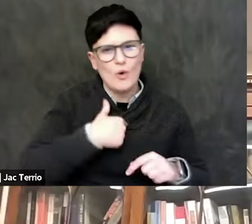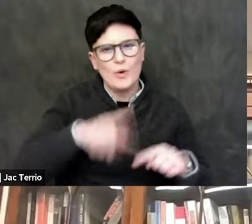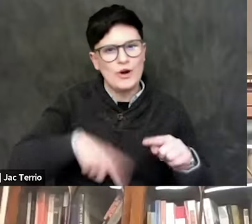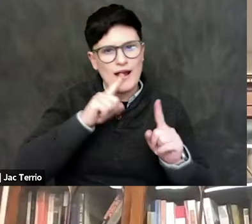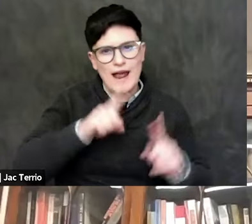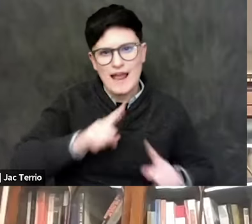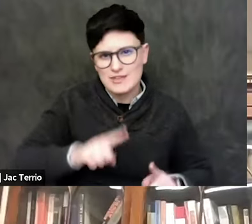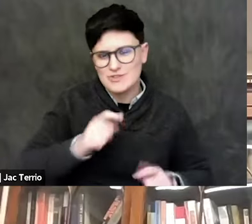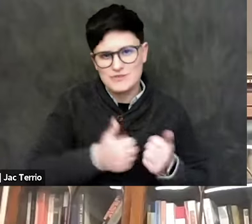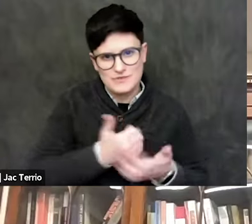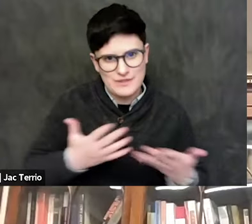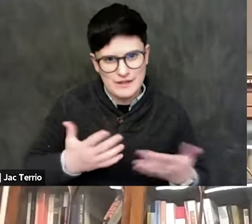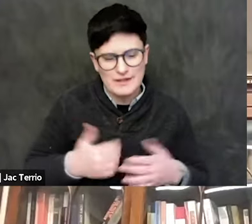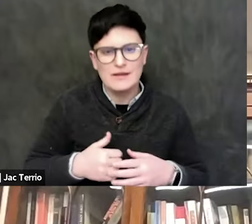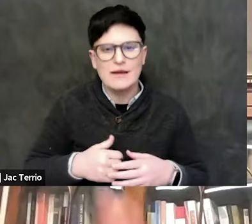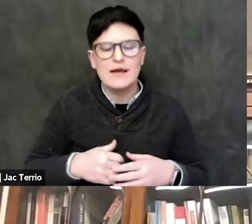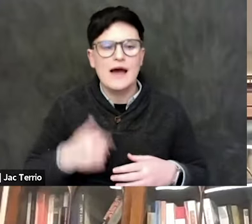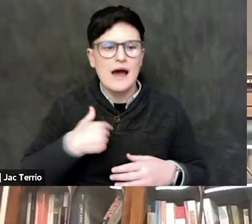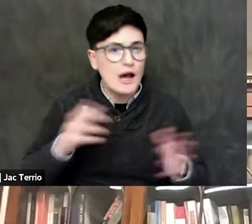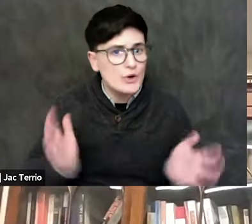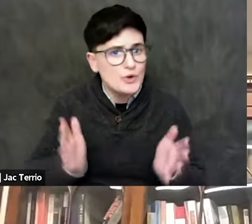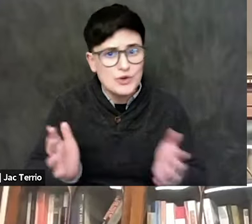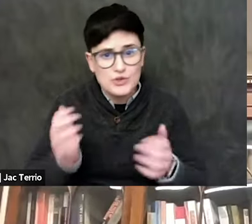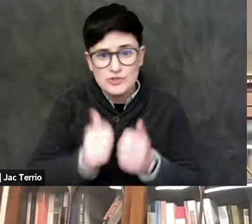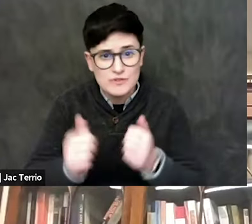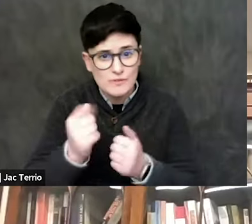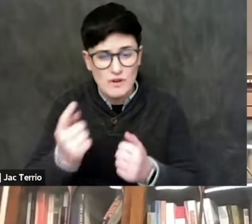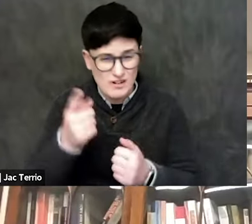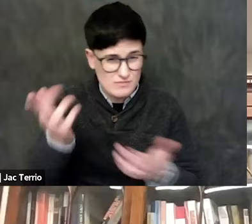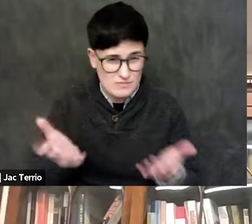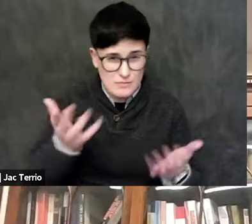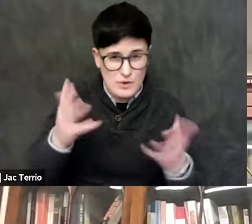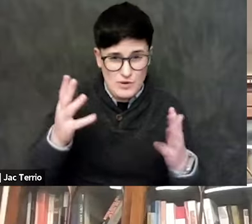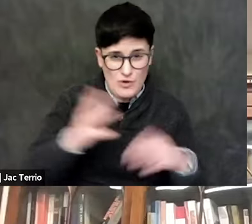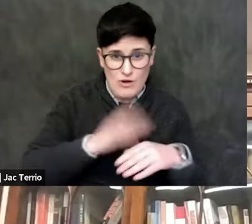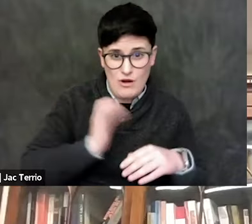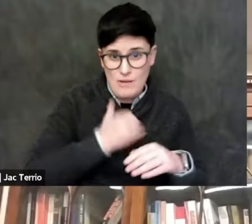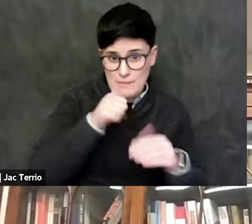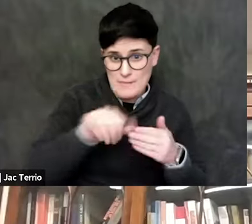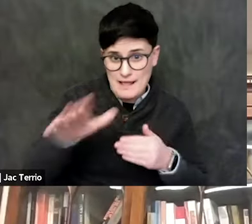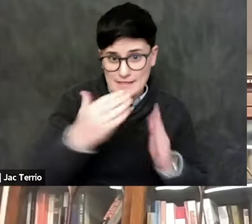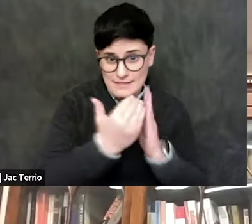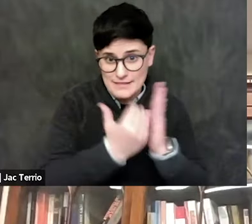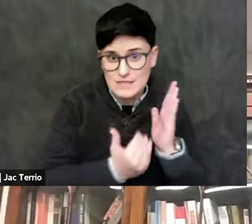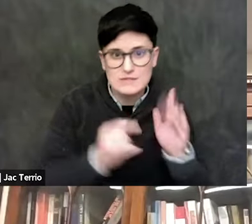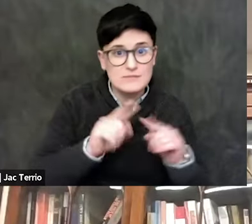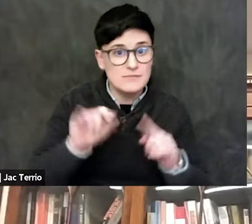or to ask all of them. I urge everybody. You're probably already on our mailing list. But if you're not, please do sign up there.